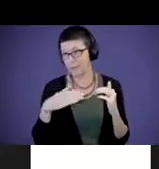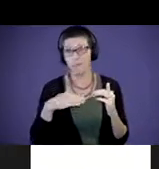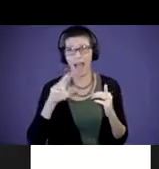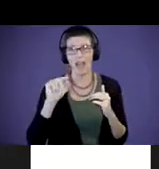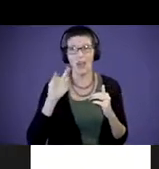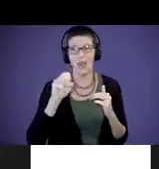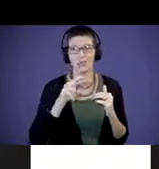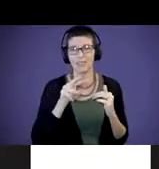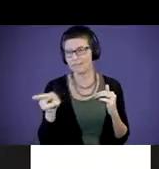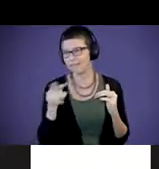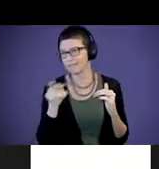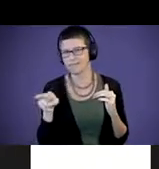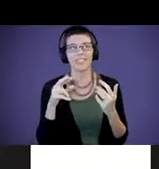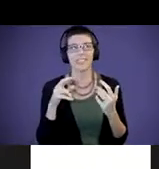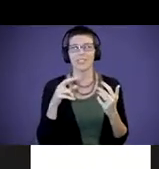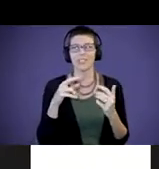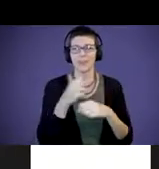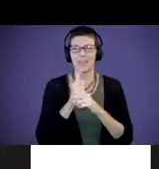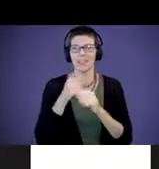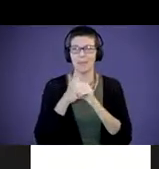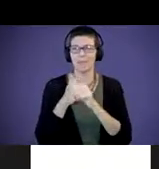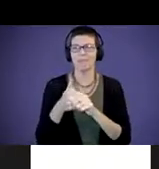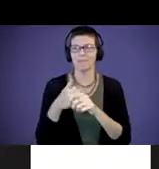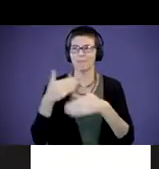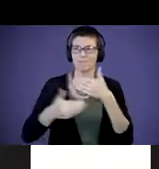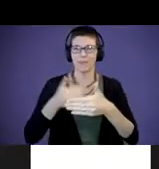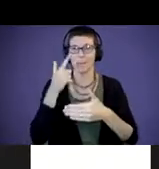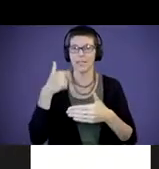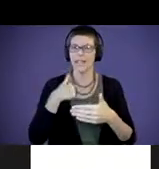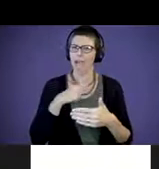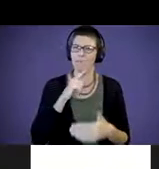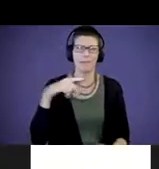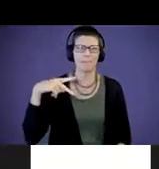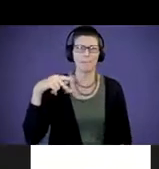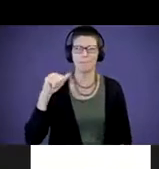just to keep myself on track because I'm very, very passionate around literacy and development.